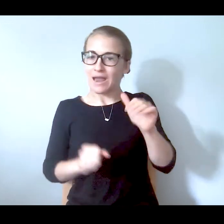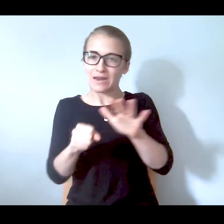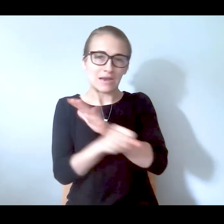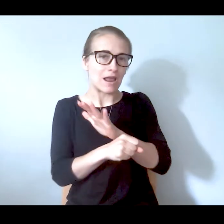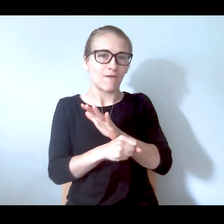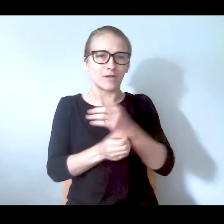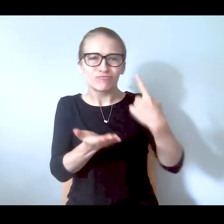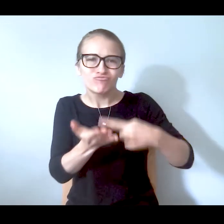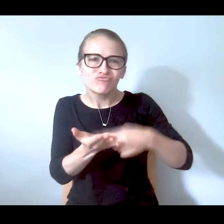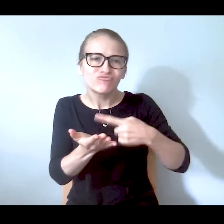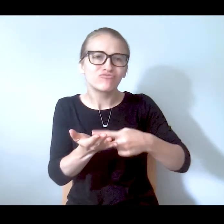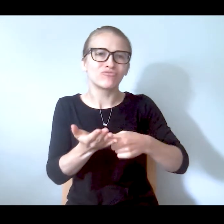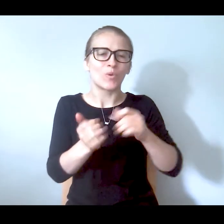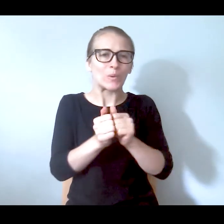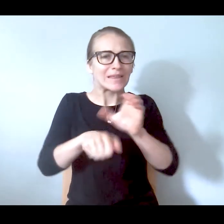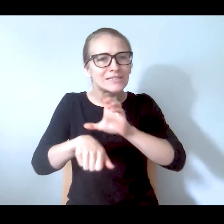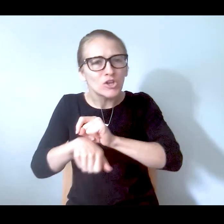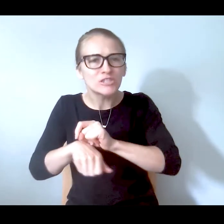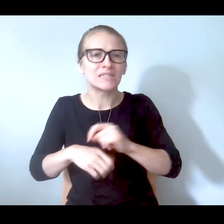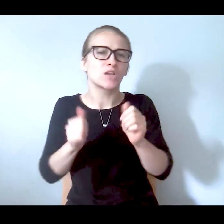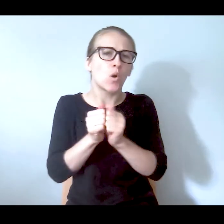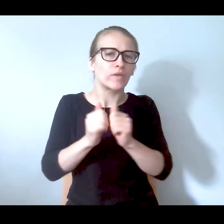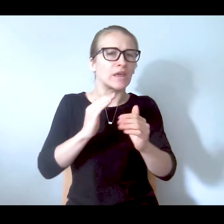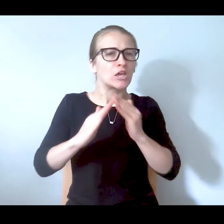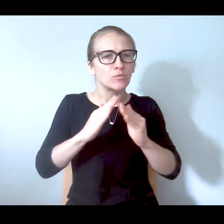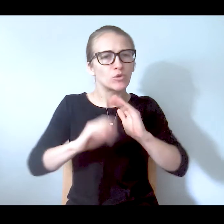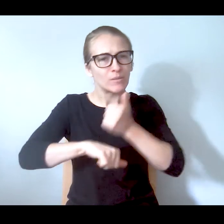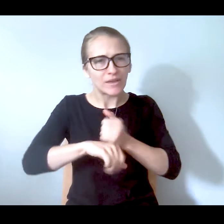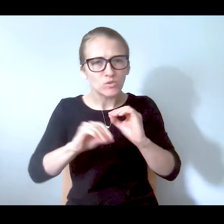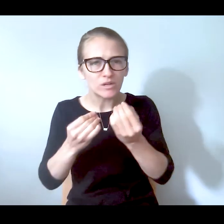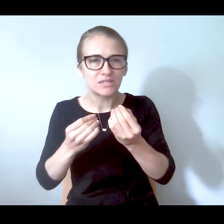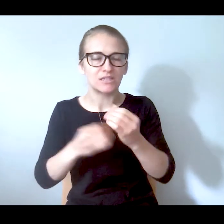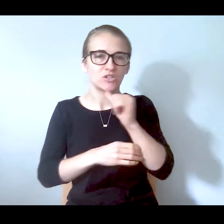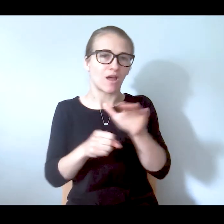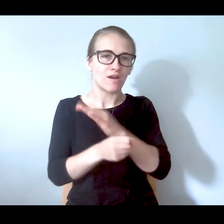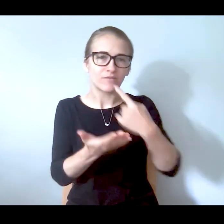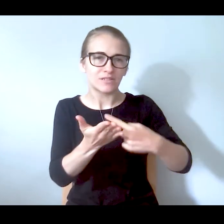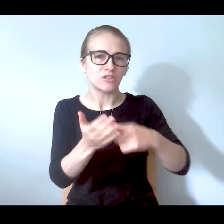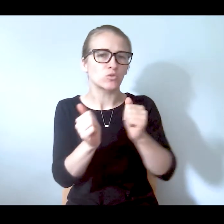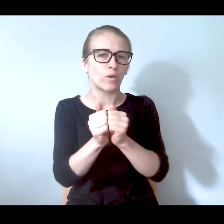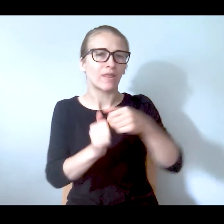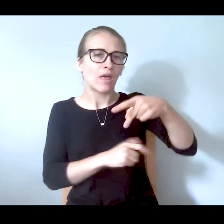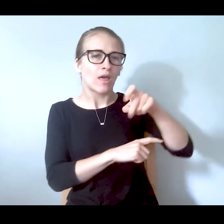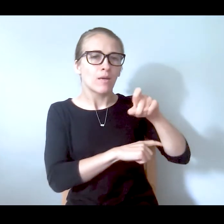community-based organizations, there was not consultation with peers, and when they did the